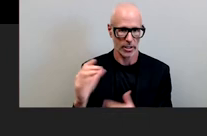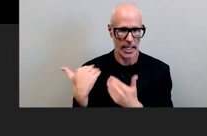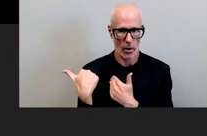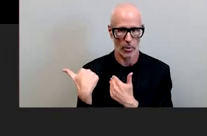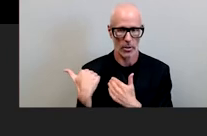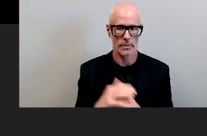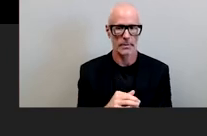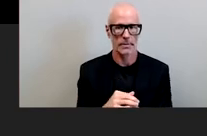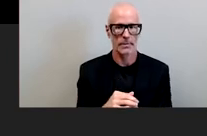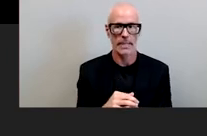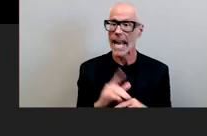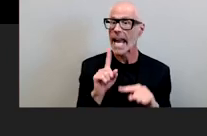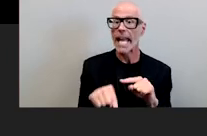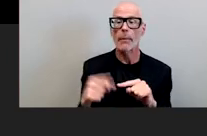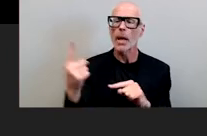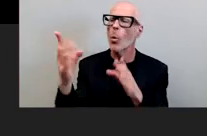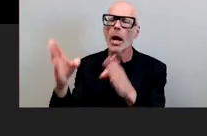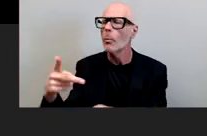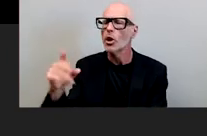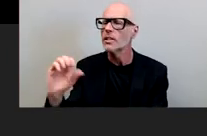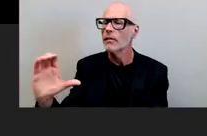can't be that it's just the one person of color in the department that's doing it though